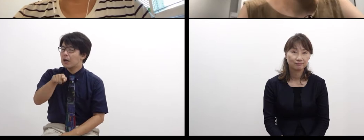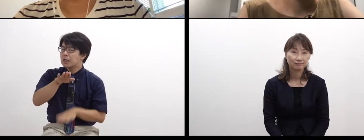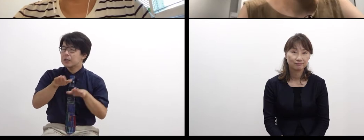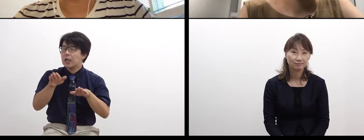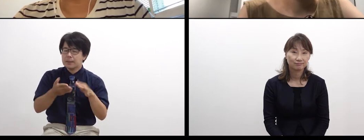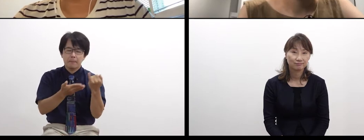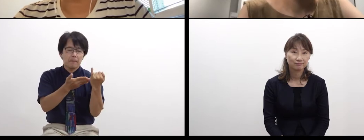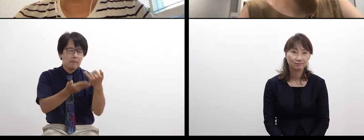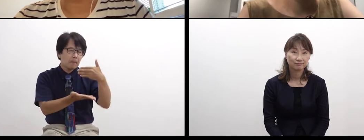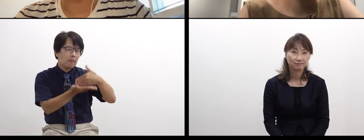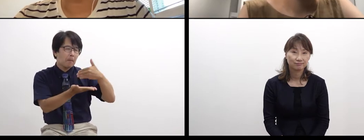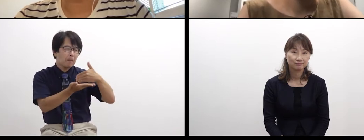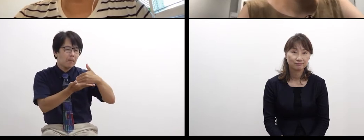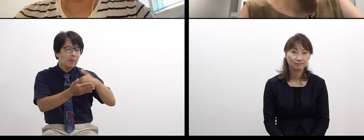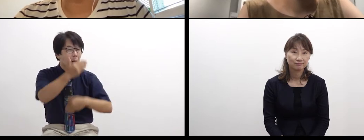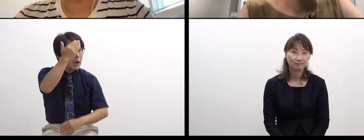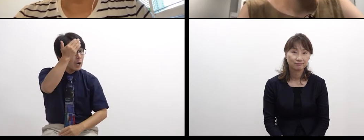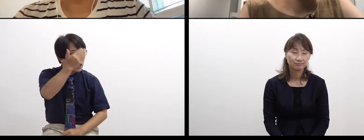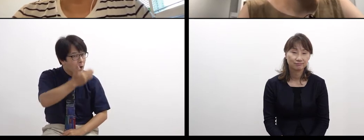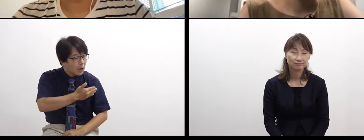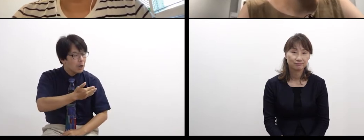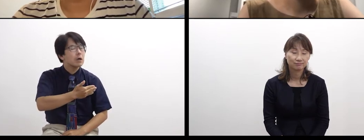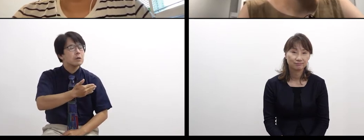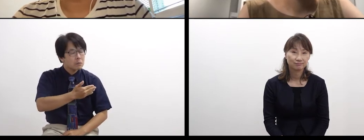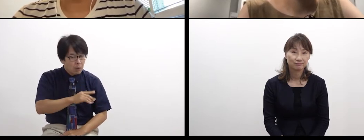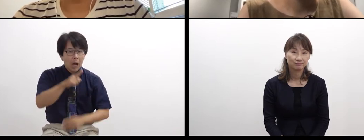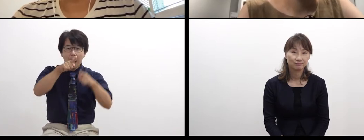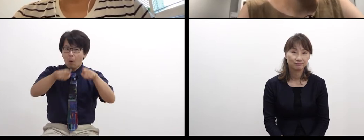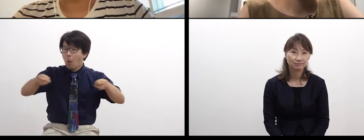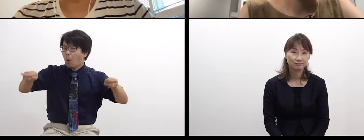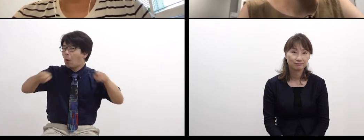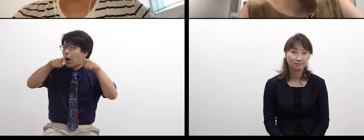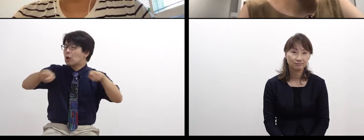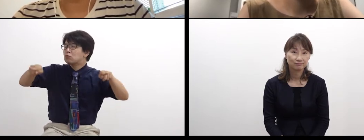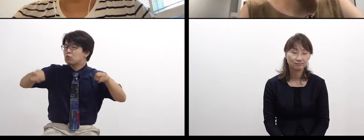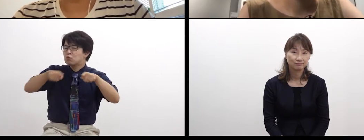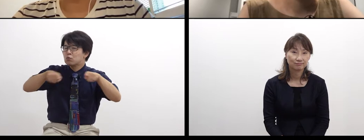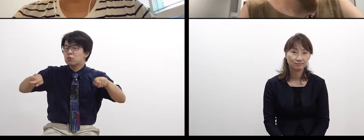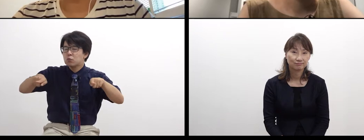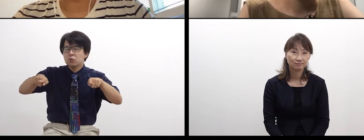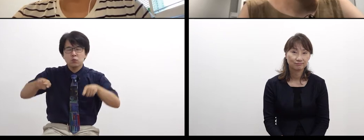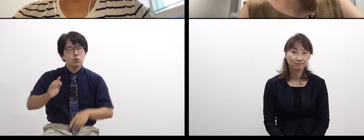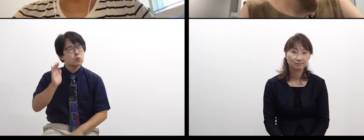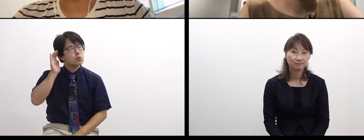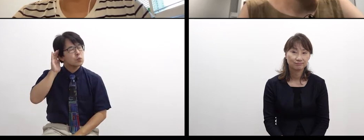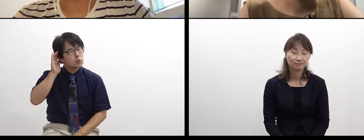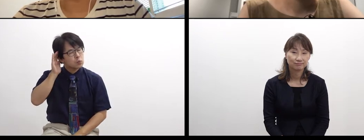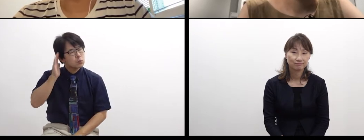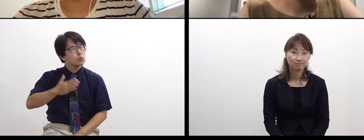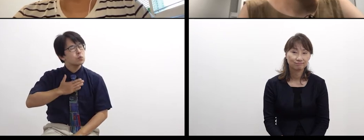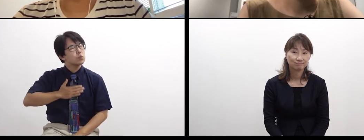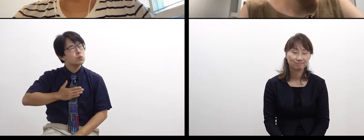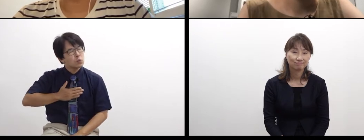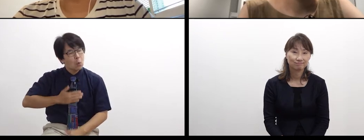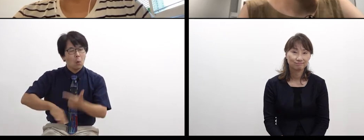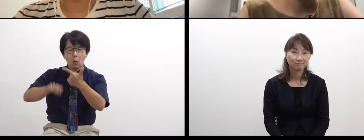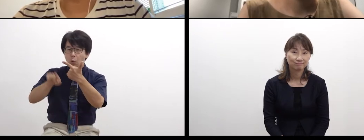about the communication. She said, the 6 students wrote to her in their letters